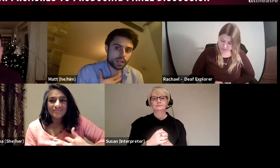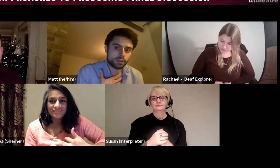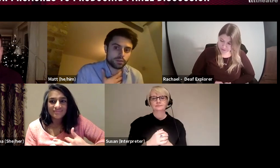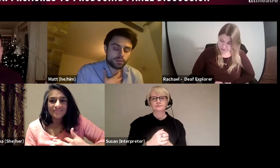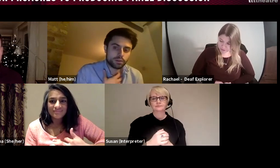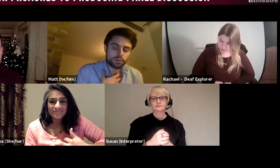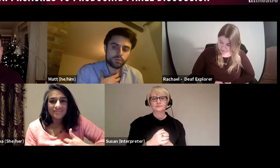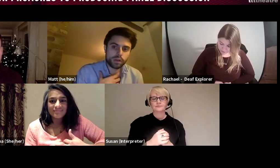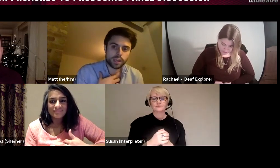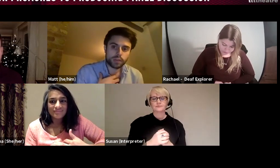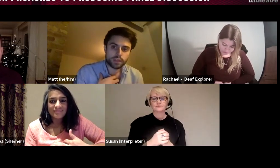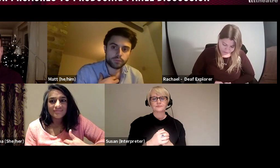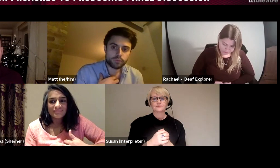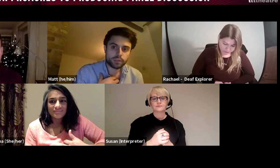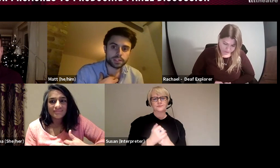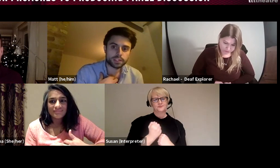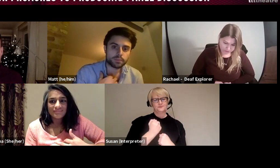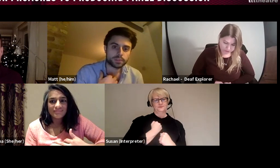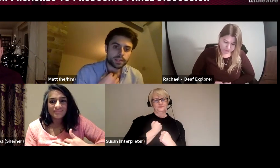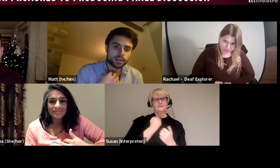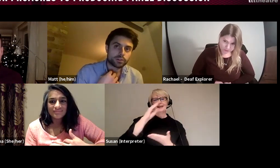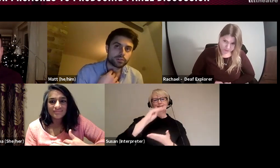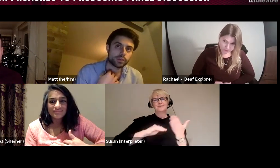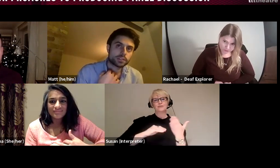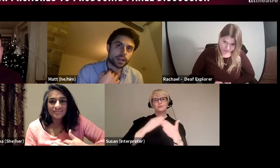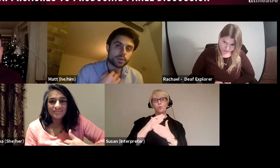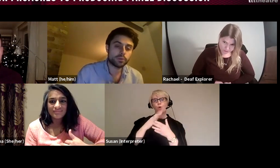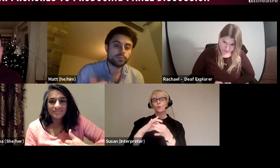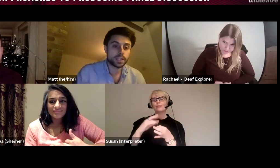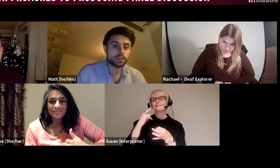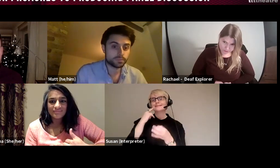in working with deaf audiences and in particular trying reach deaf people who did not come to the